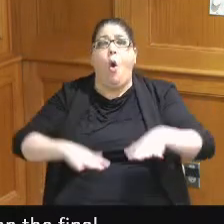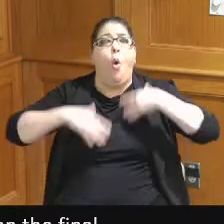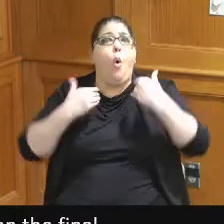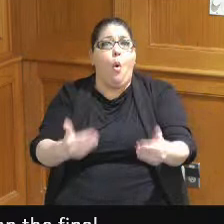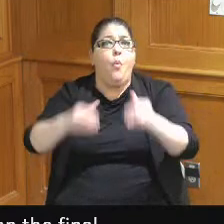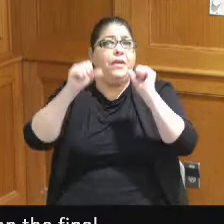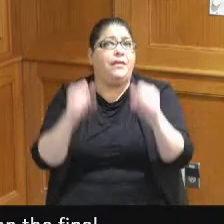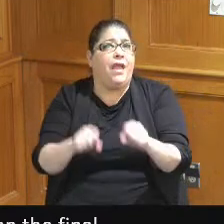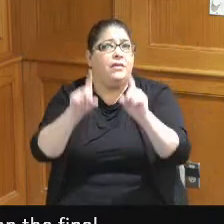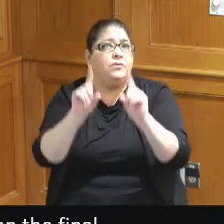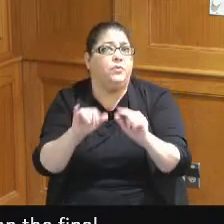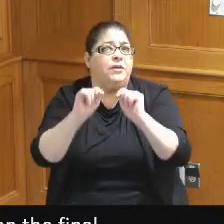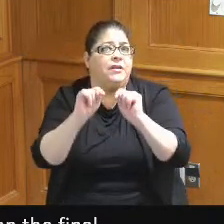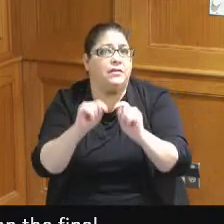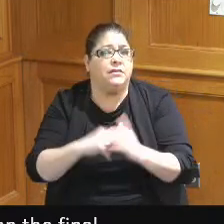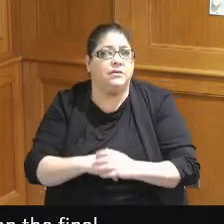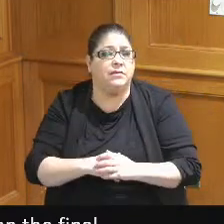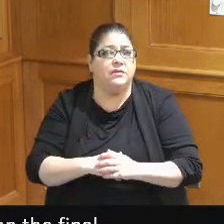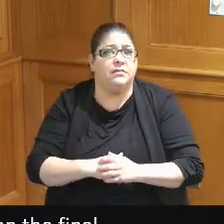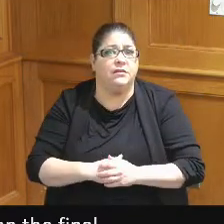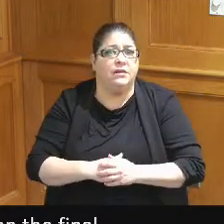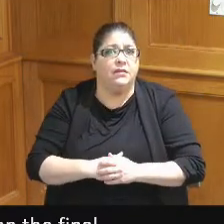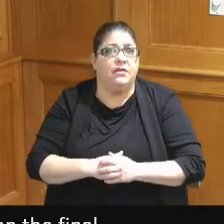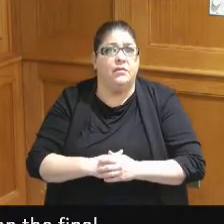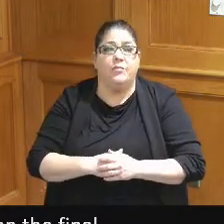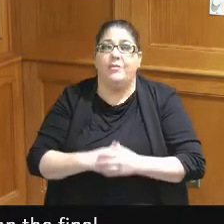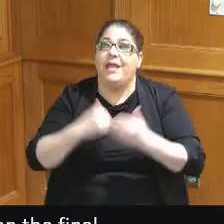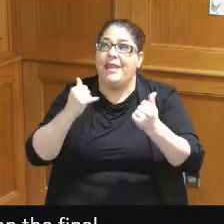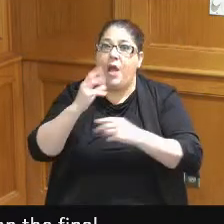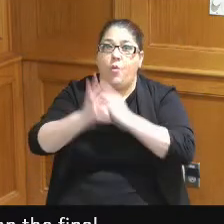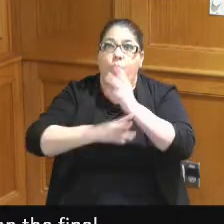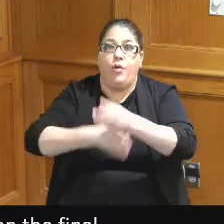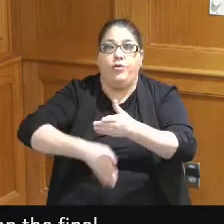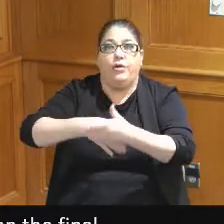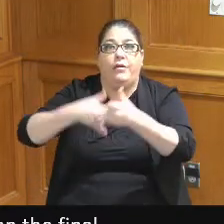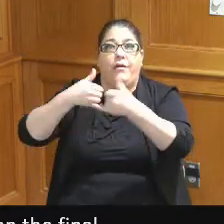I never saw one person of course now the World Cup is gone everybody got you know I'm gonna